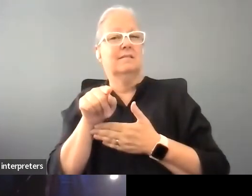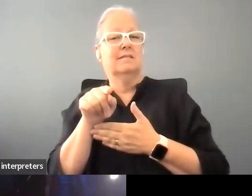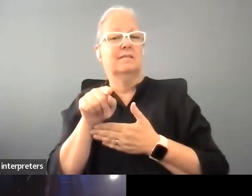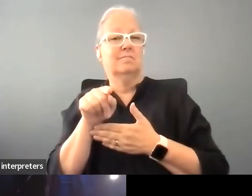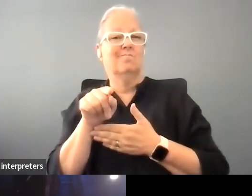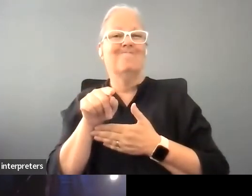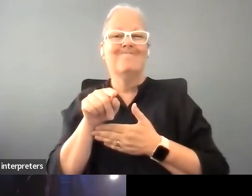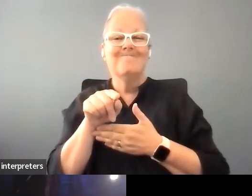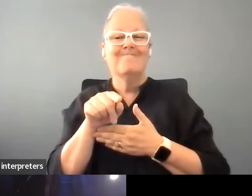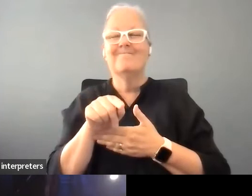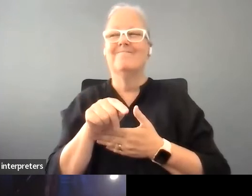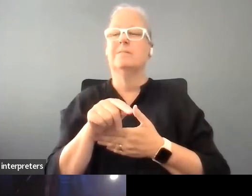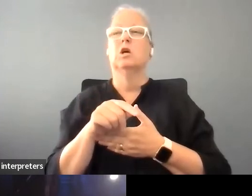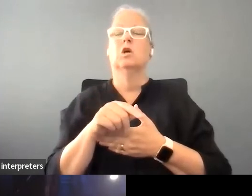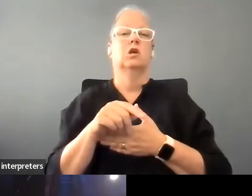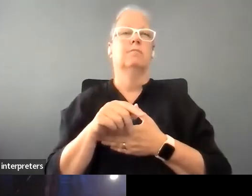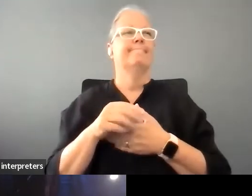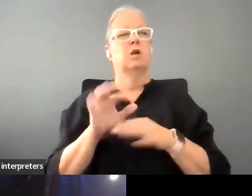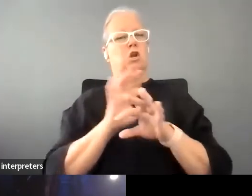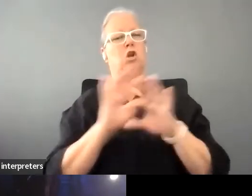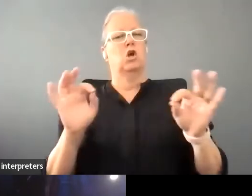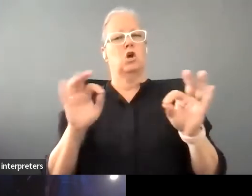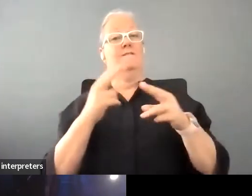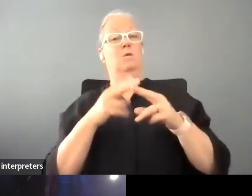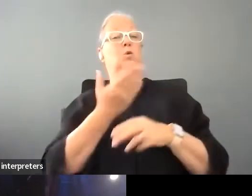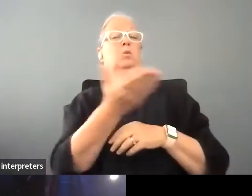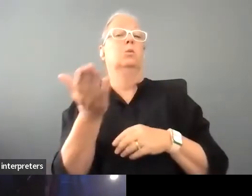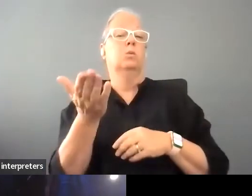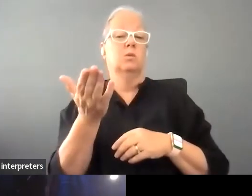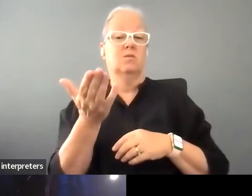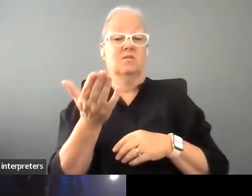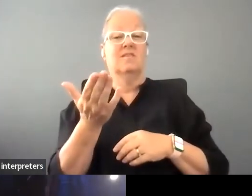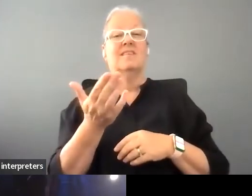for you, there was a kind of understanding that that was the the terrain of others and it was